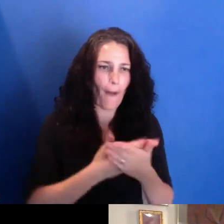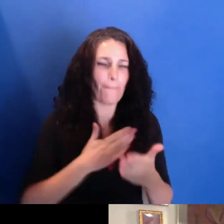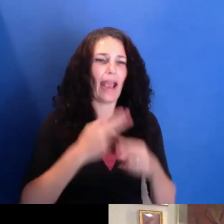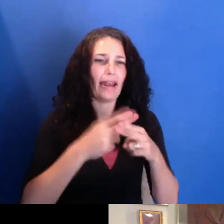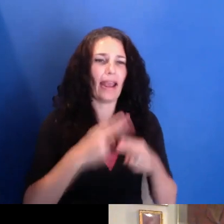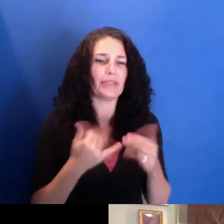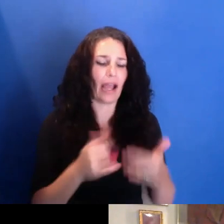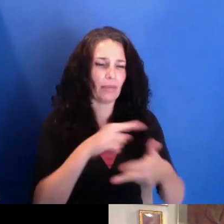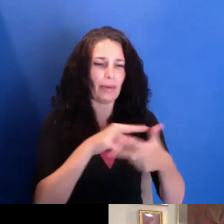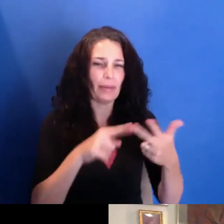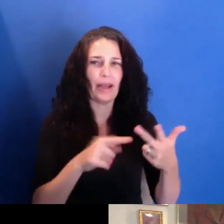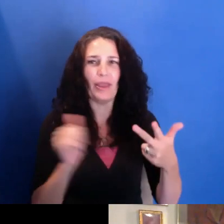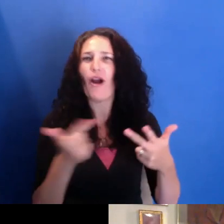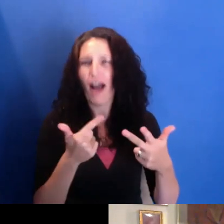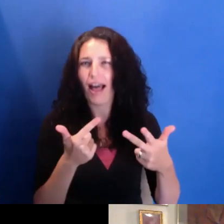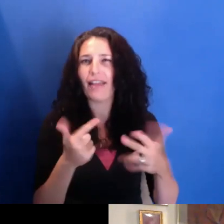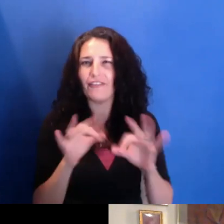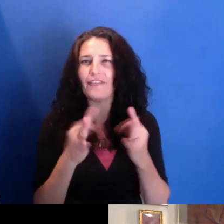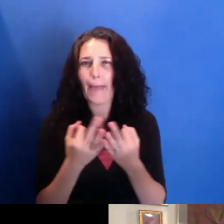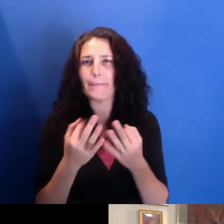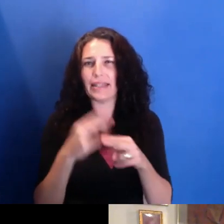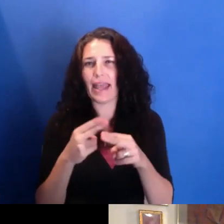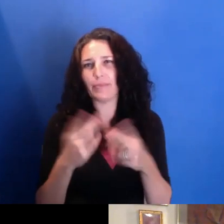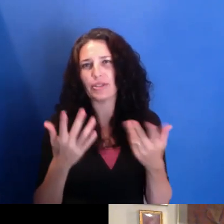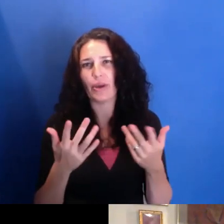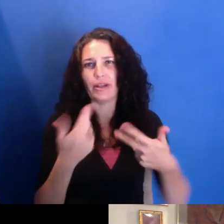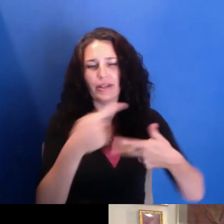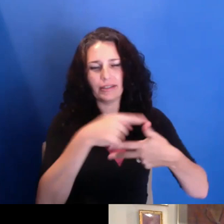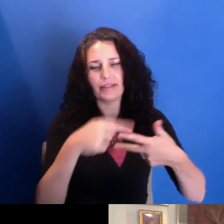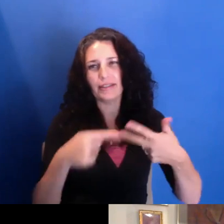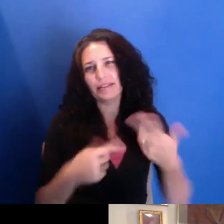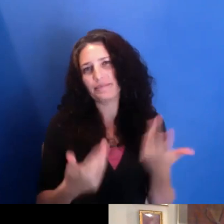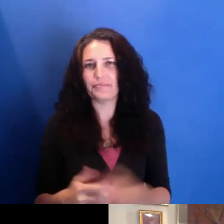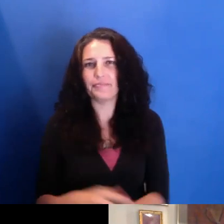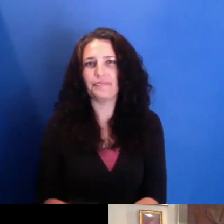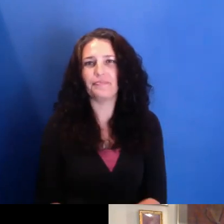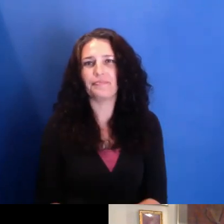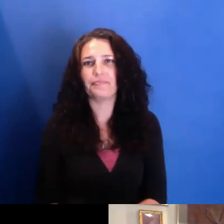my names are family names. And it has to do with just me, you know,